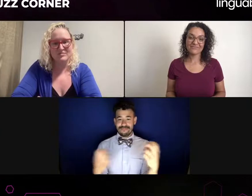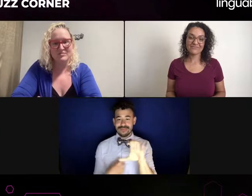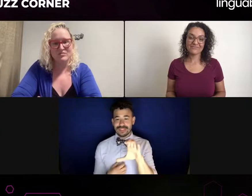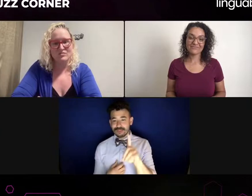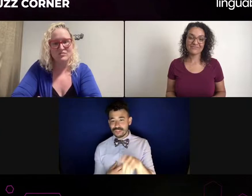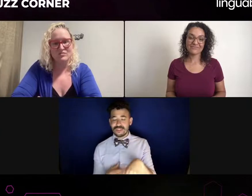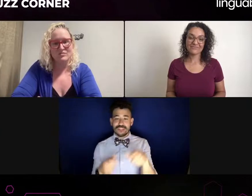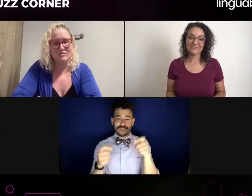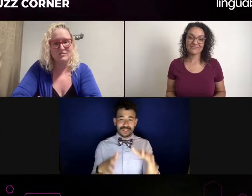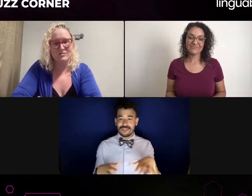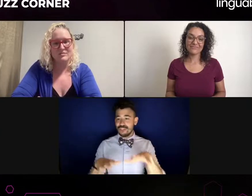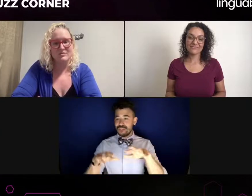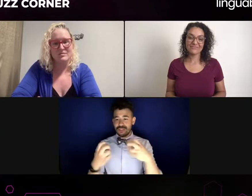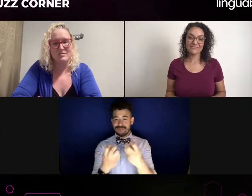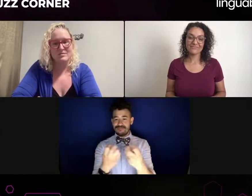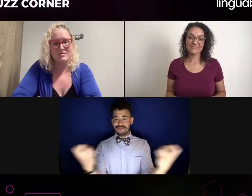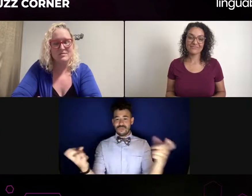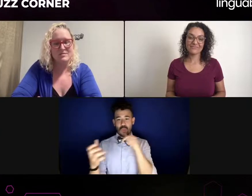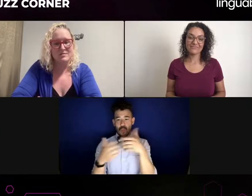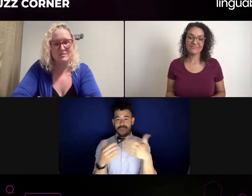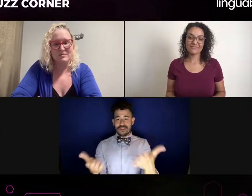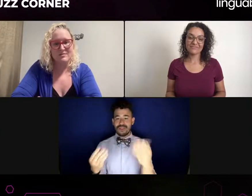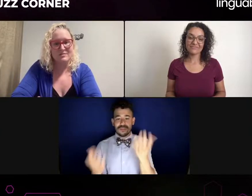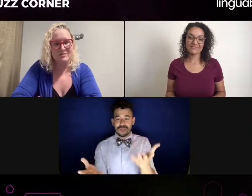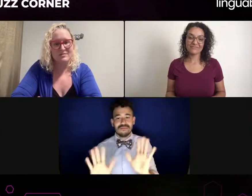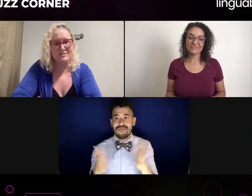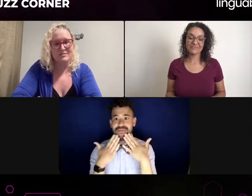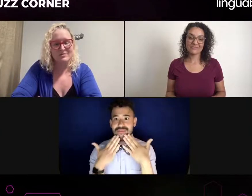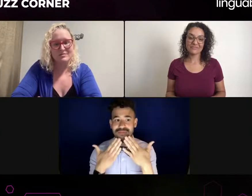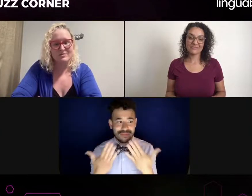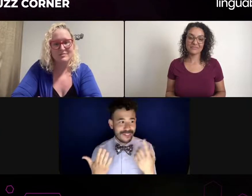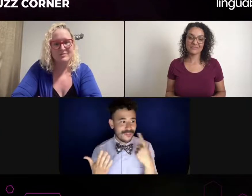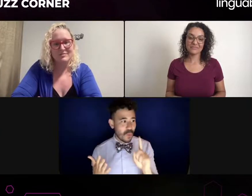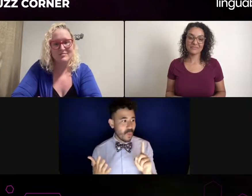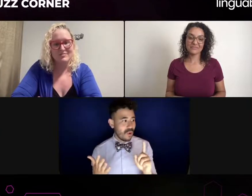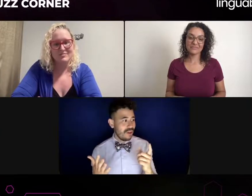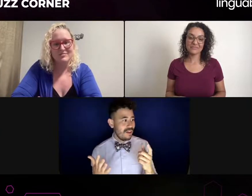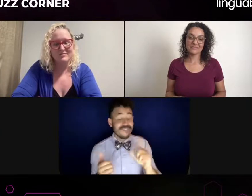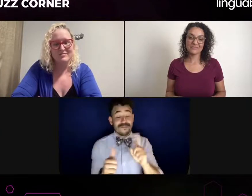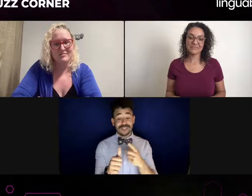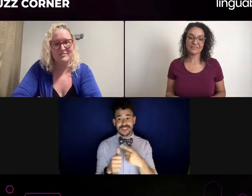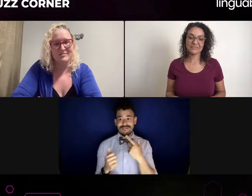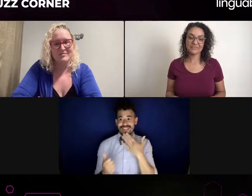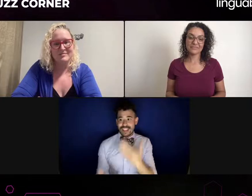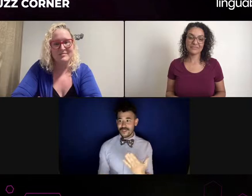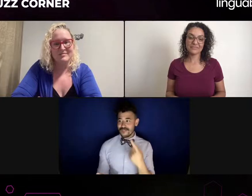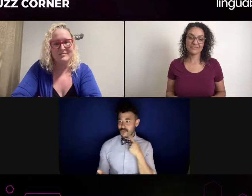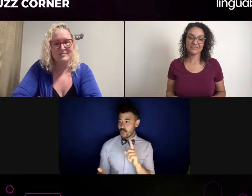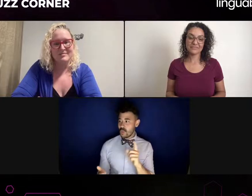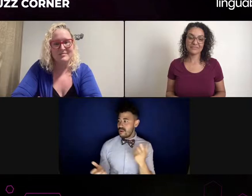I would want an interpreter who wants me to win, right? that's right. Yeah.